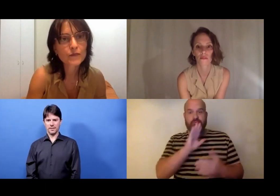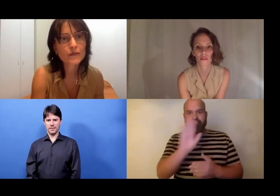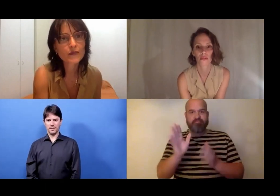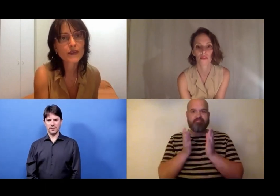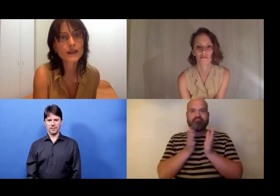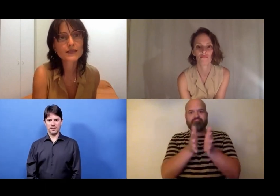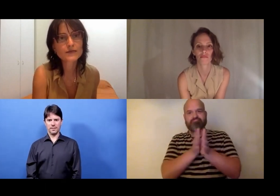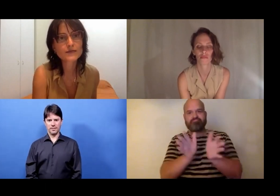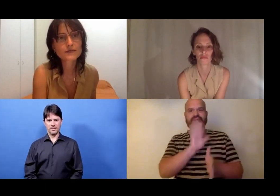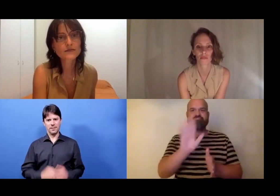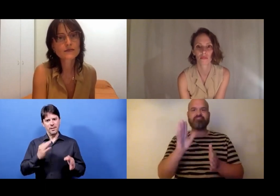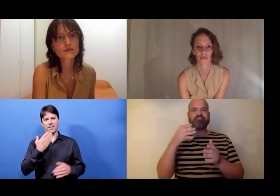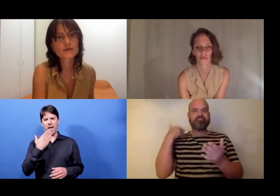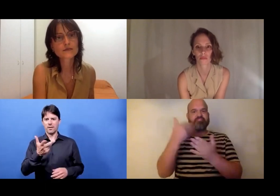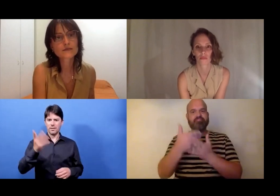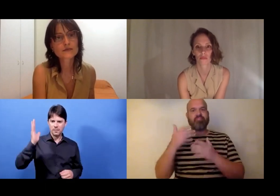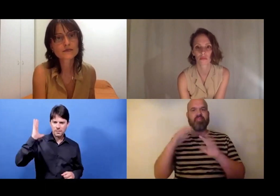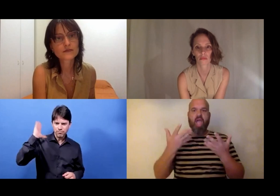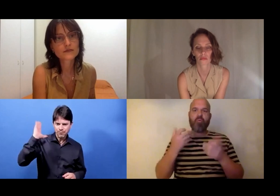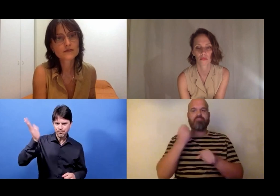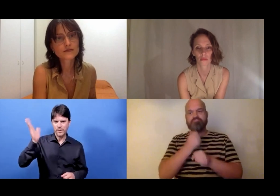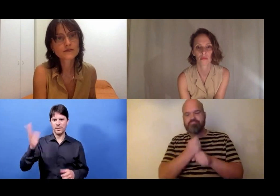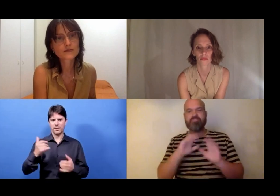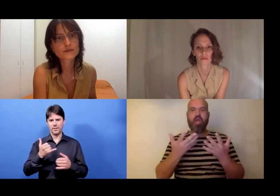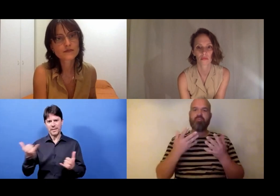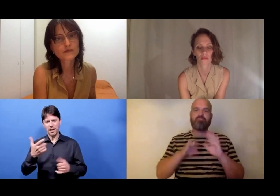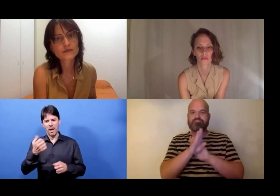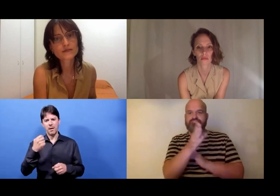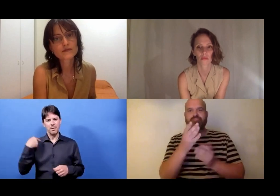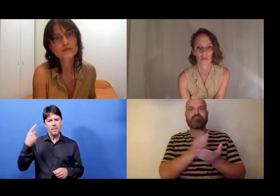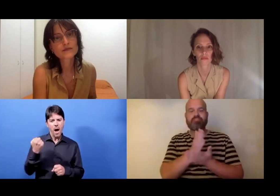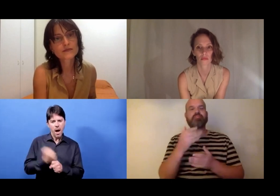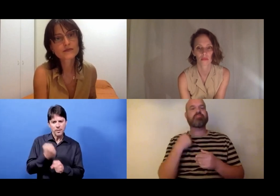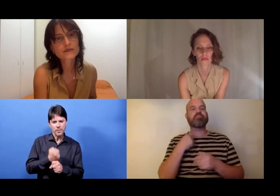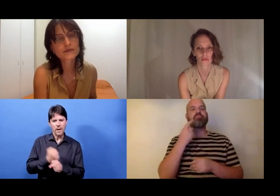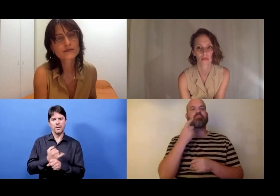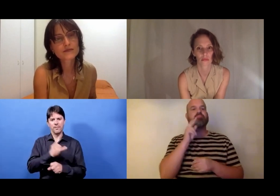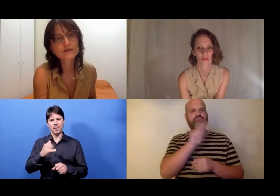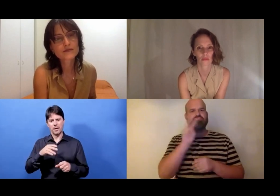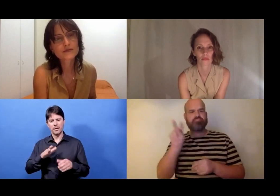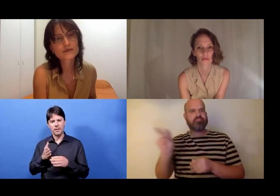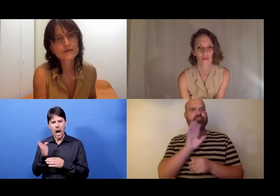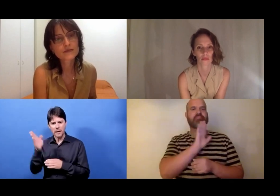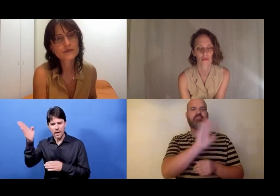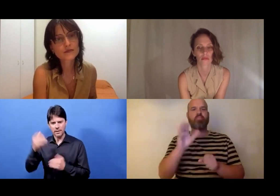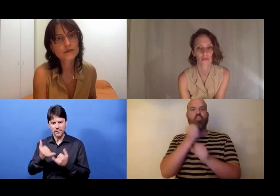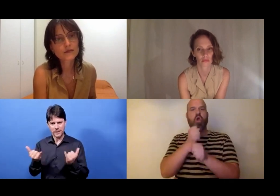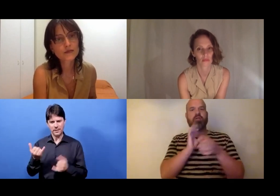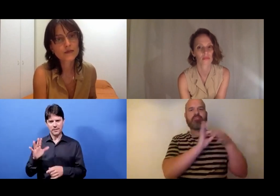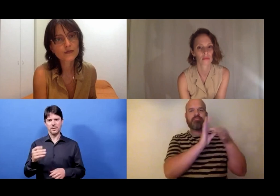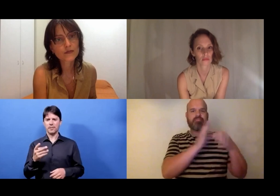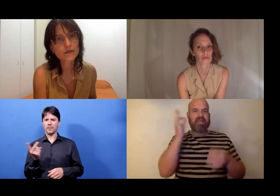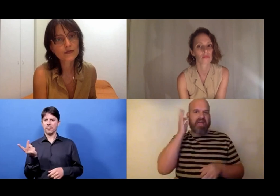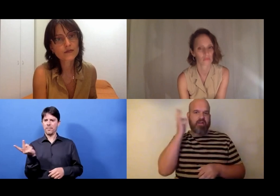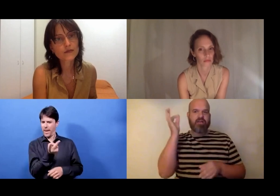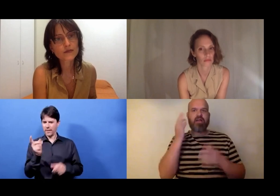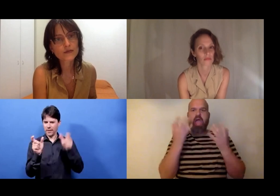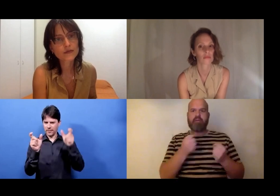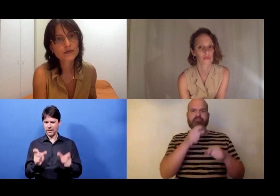Bo: Okay. So, thank you so much for your stories and for sharing that with us tonight.